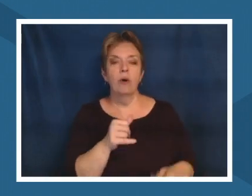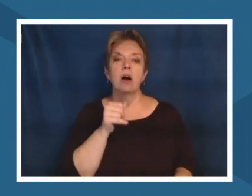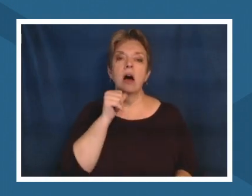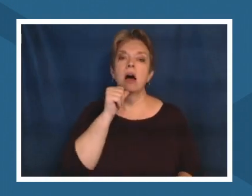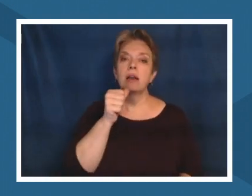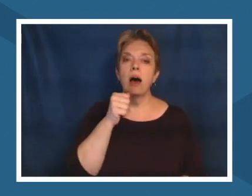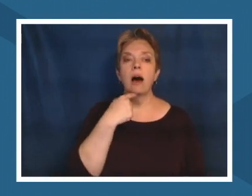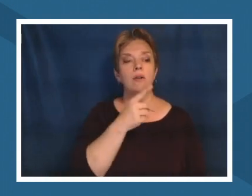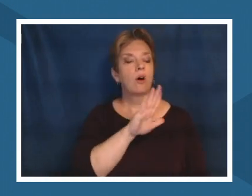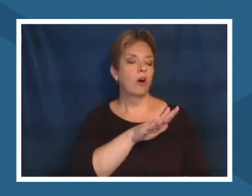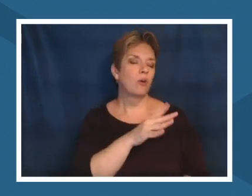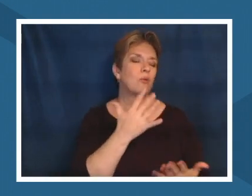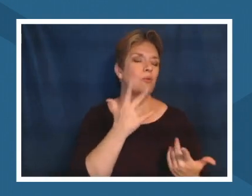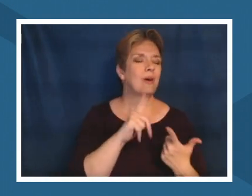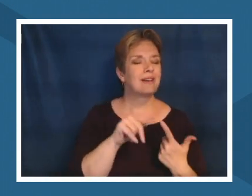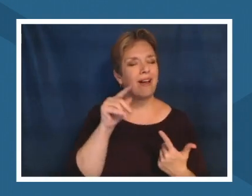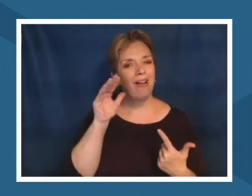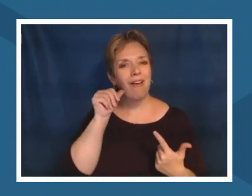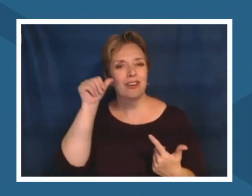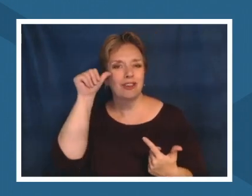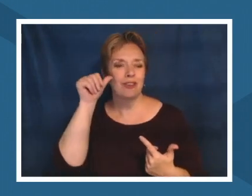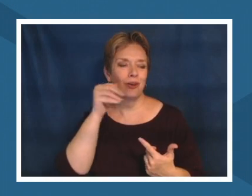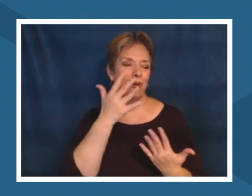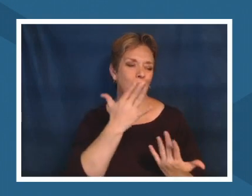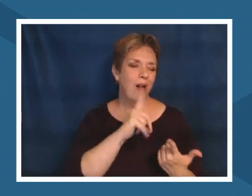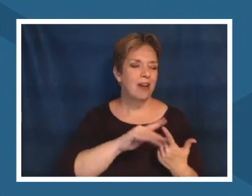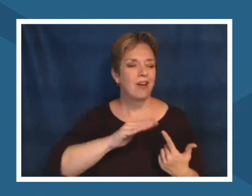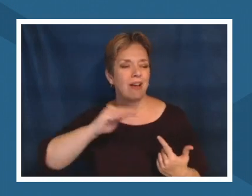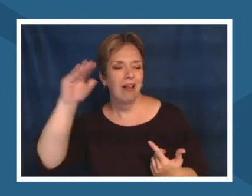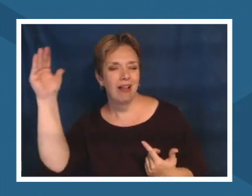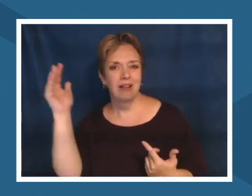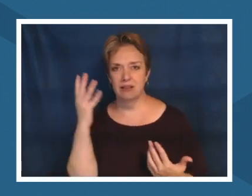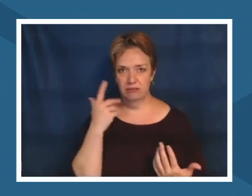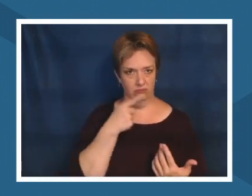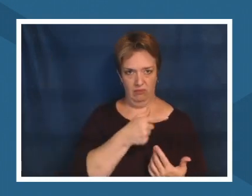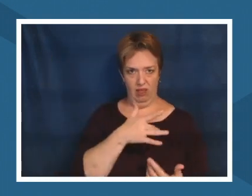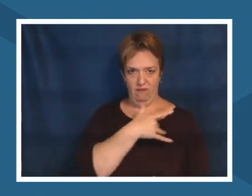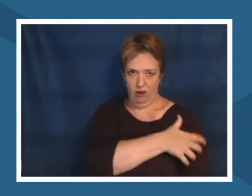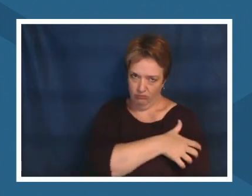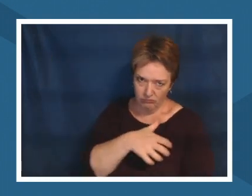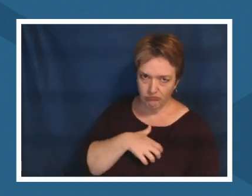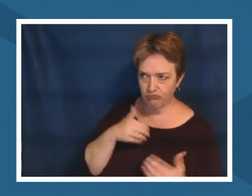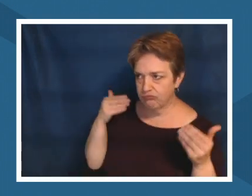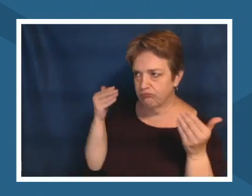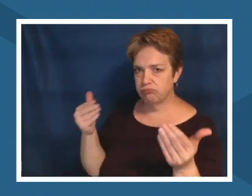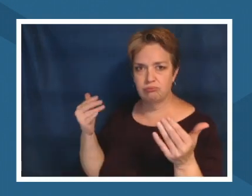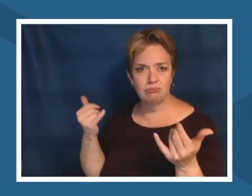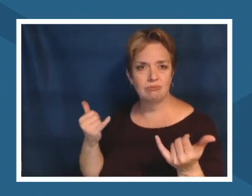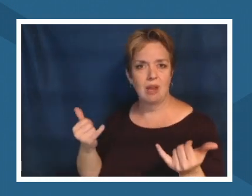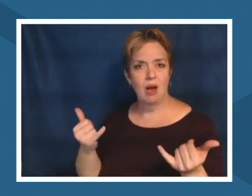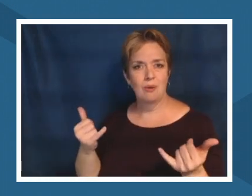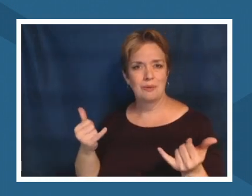an adult our students should be able to feel empowered to make a change now